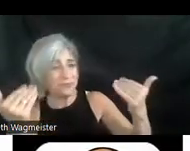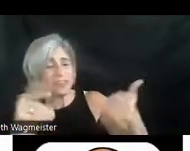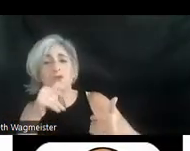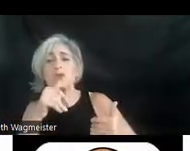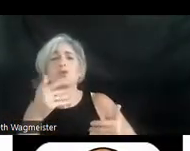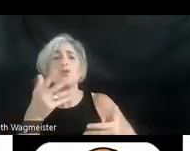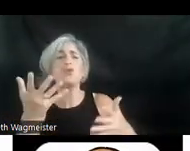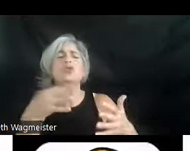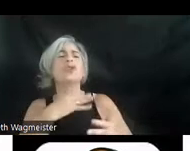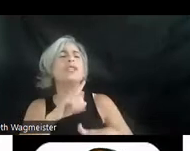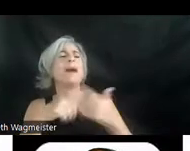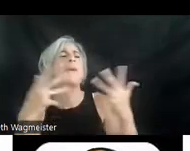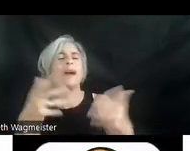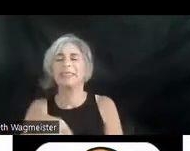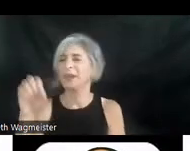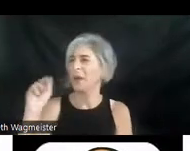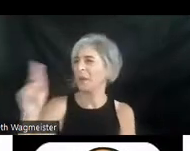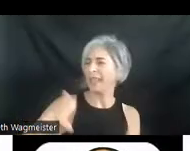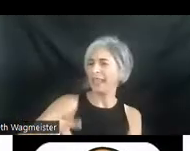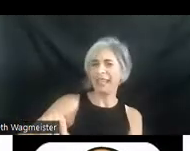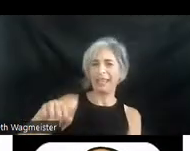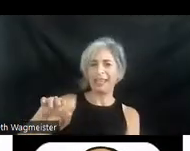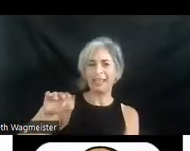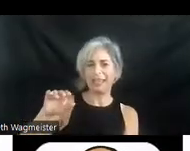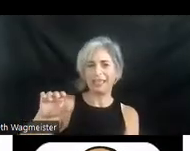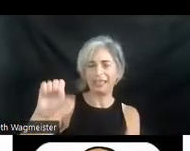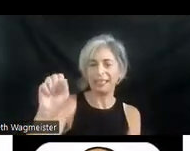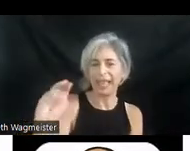for us here. >> SAMANTHA EVANS: Okay this is Sam, Joel.